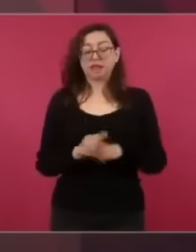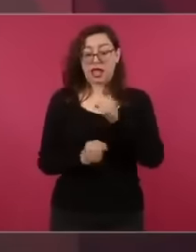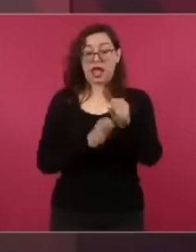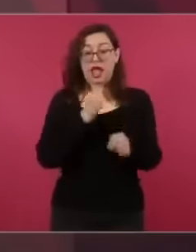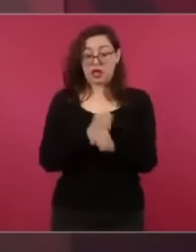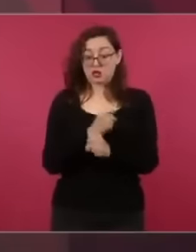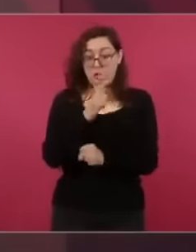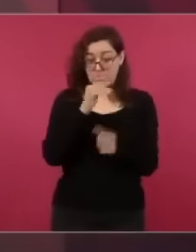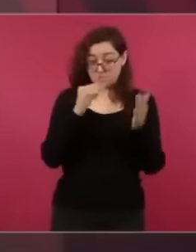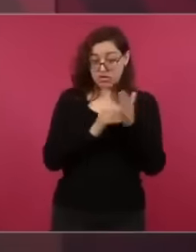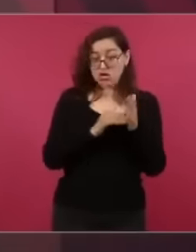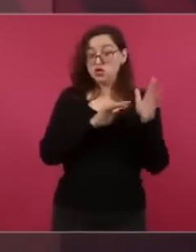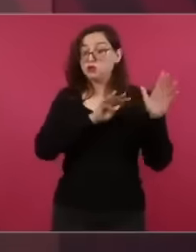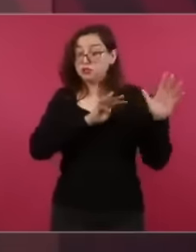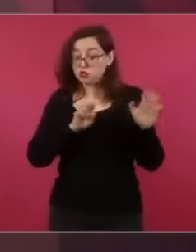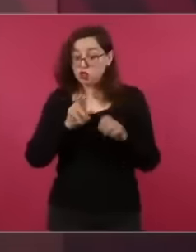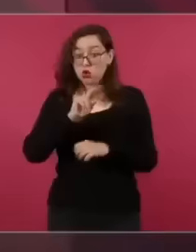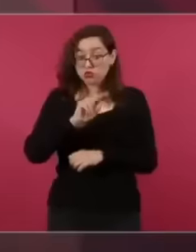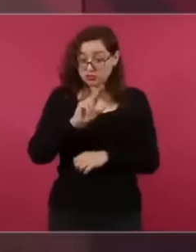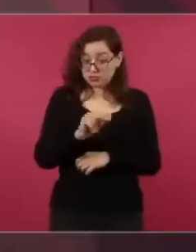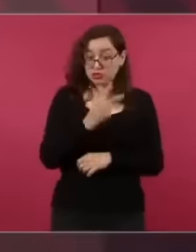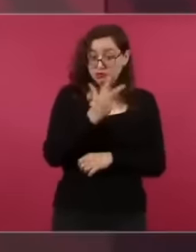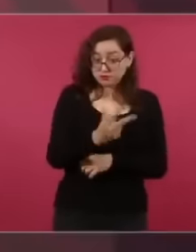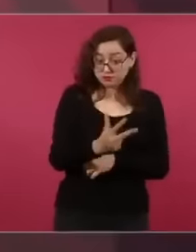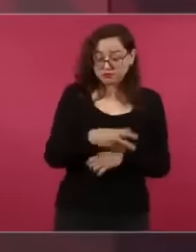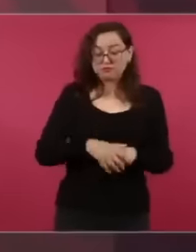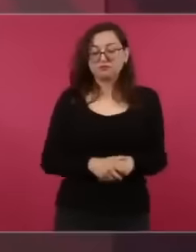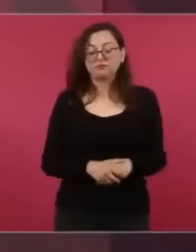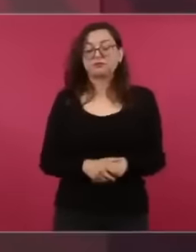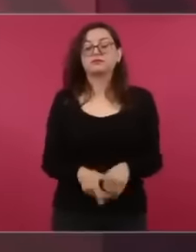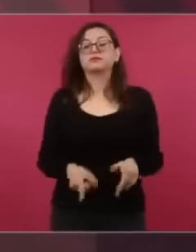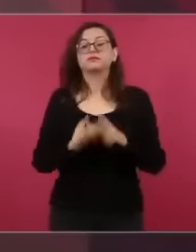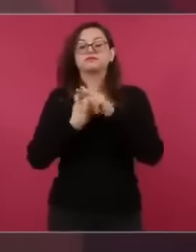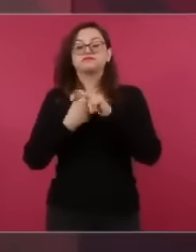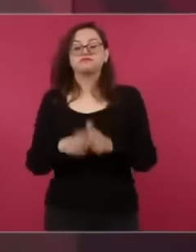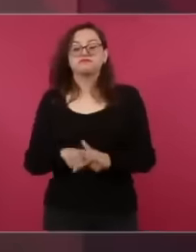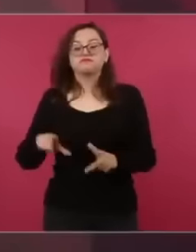1988 and the